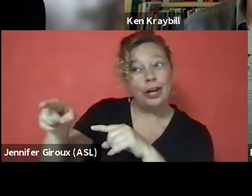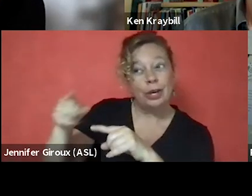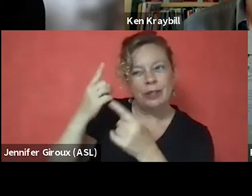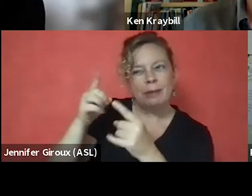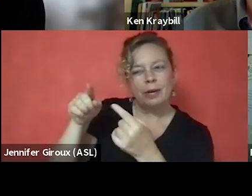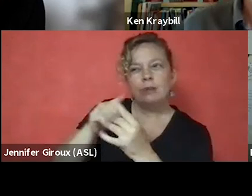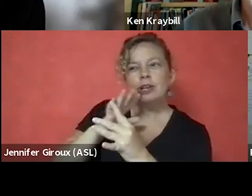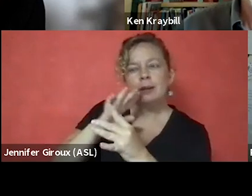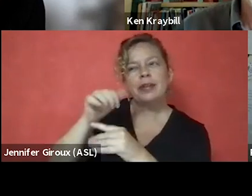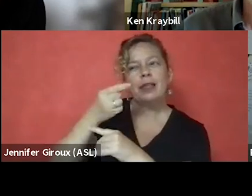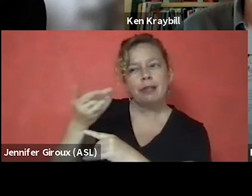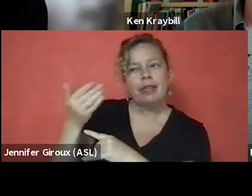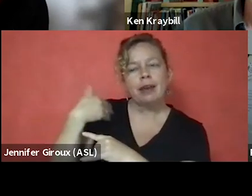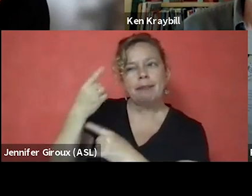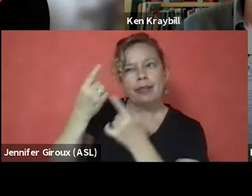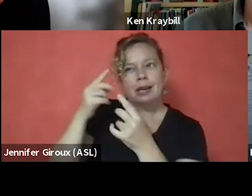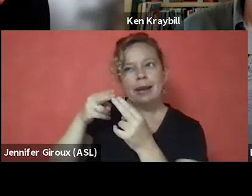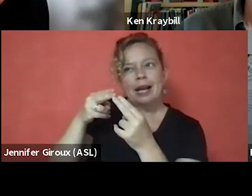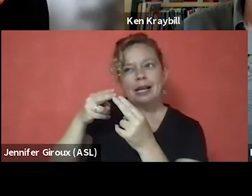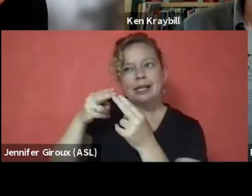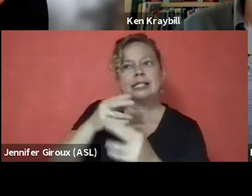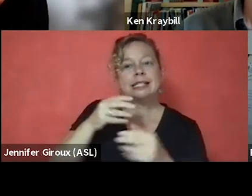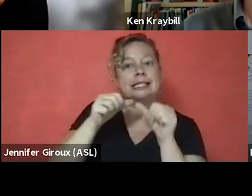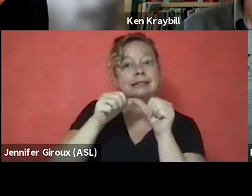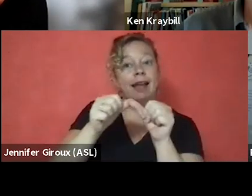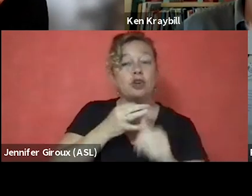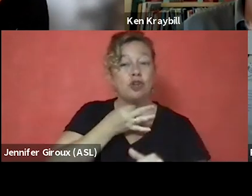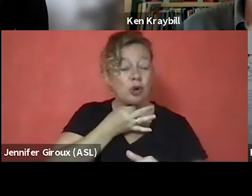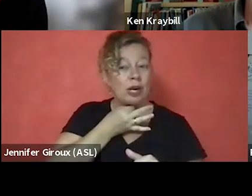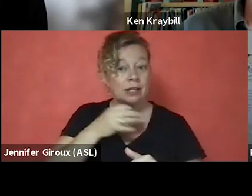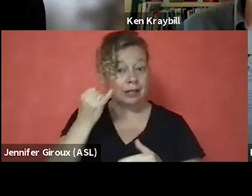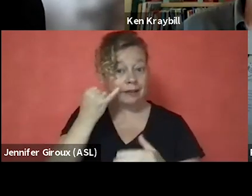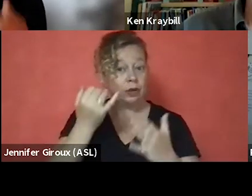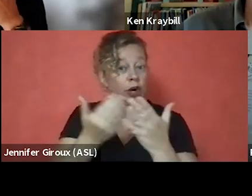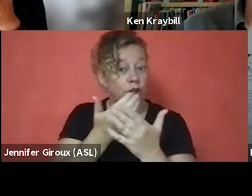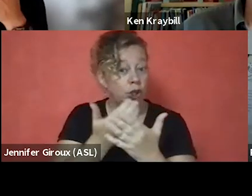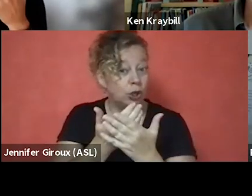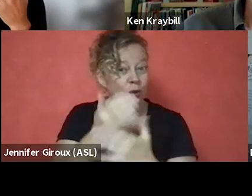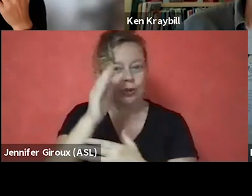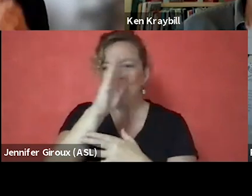The other thing I think about is staying curious. If you are new and you've never done this before,